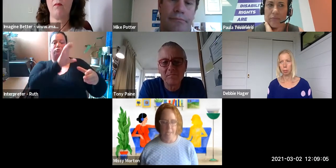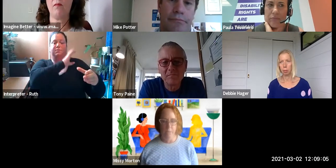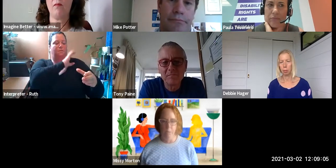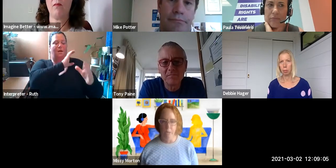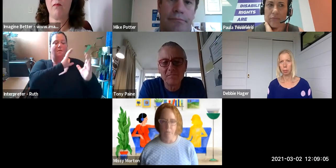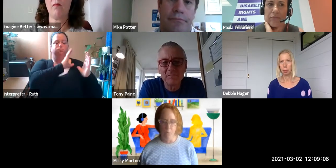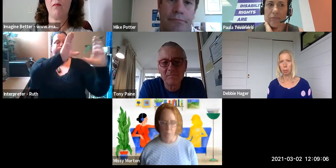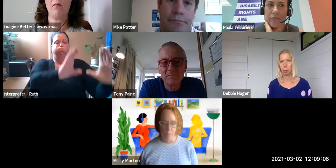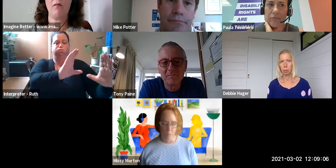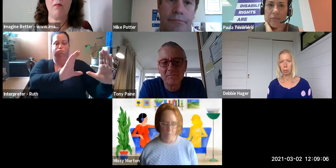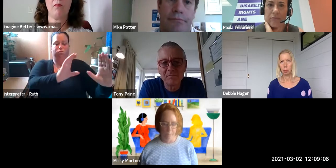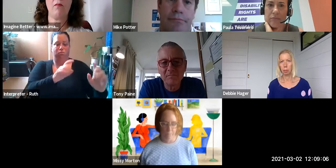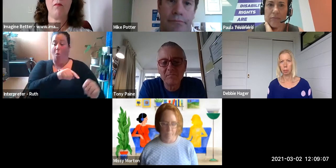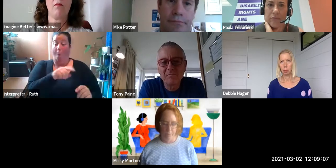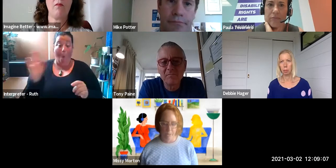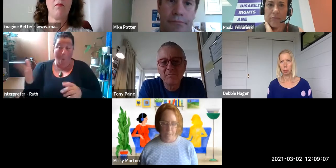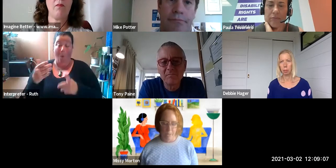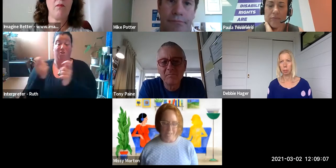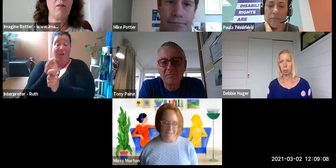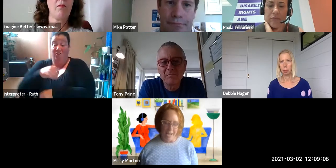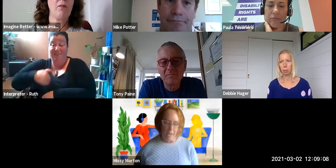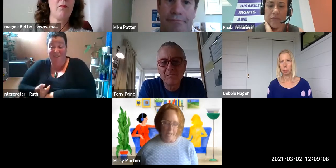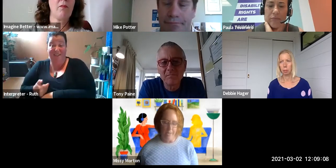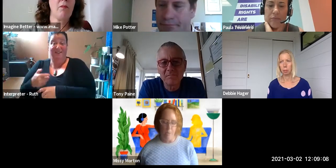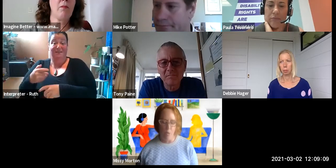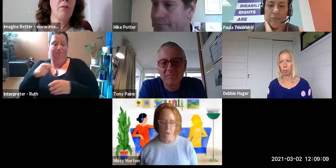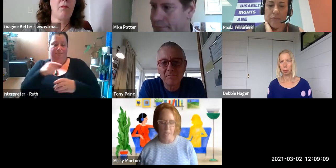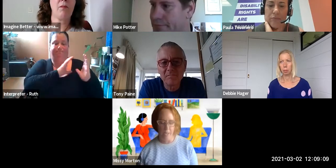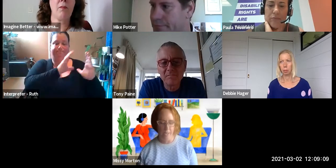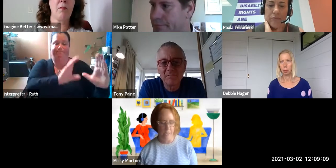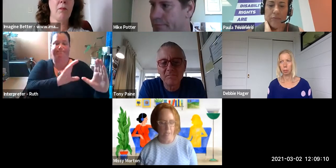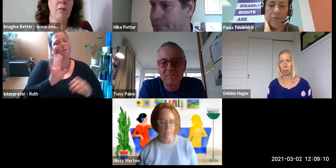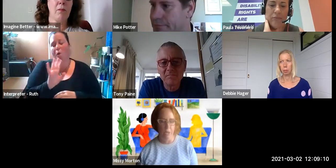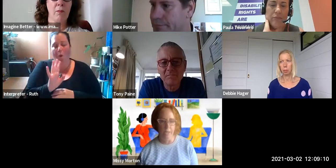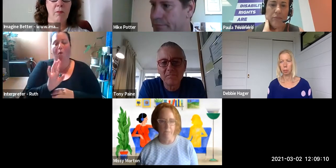need to be made for all people. Being an ally is about recognising the different kinds of